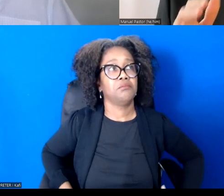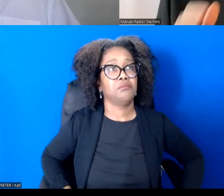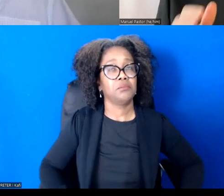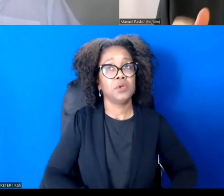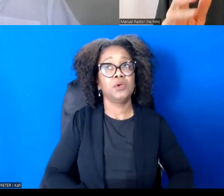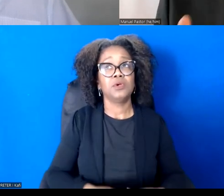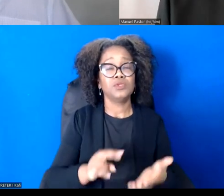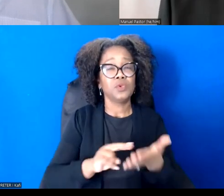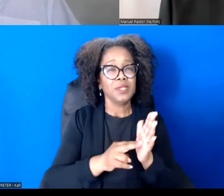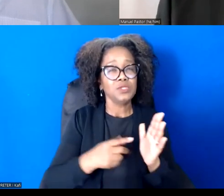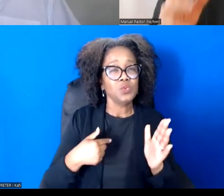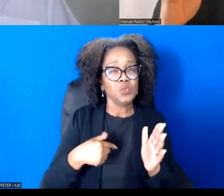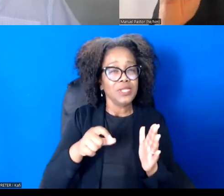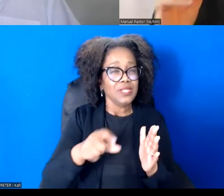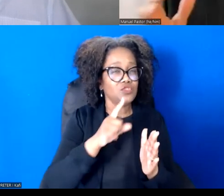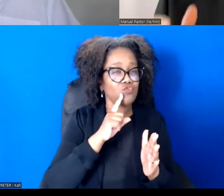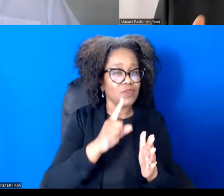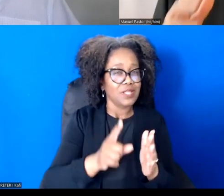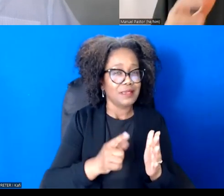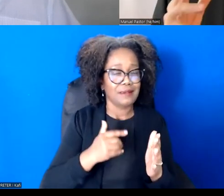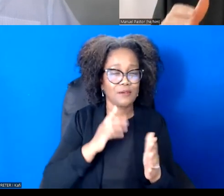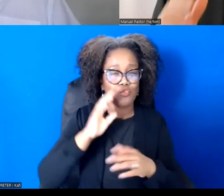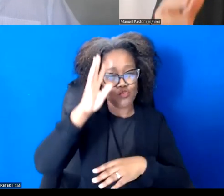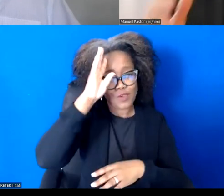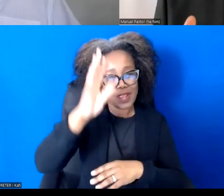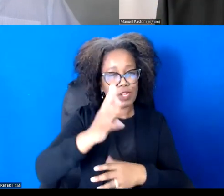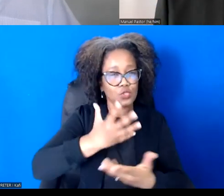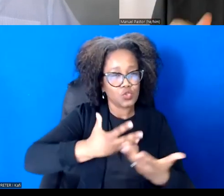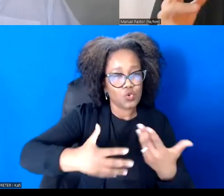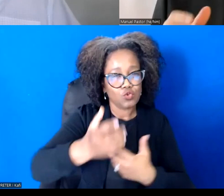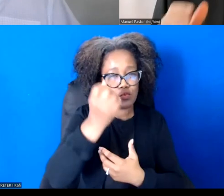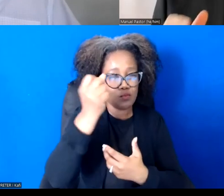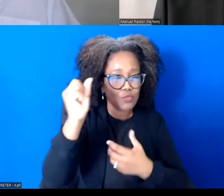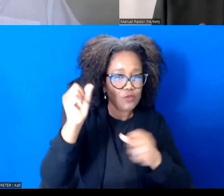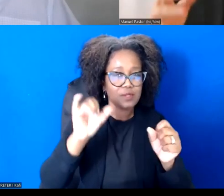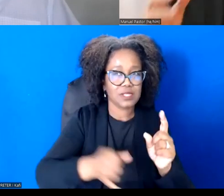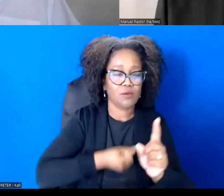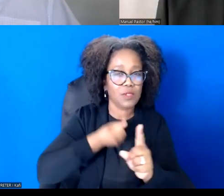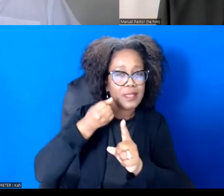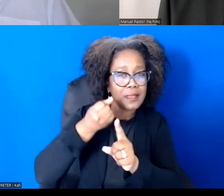constellation of power and create the alternative economy that will benefit most of us.